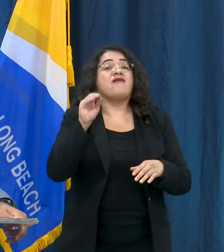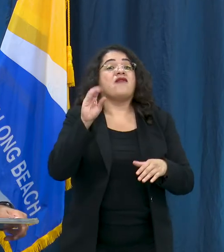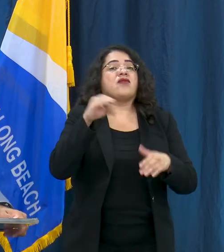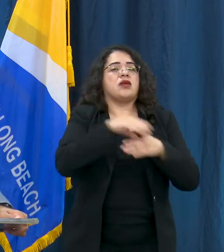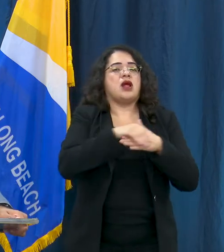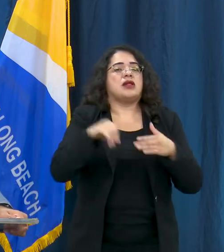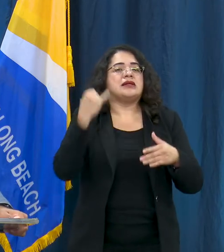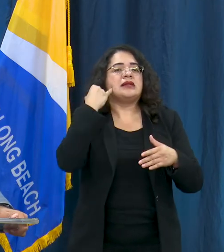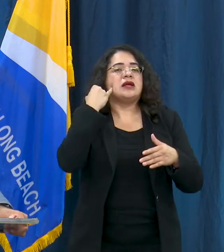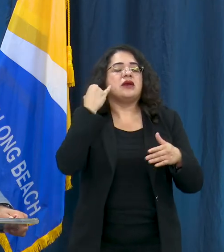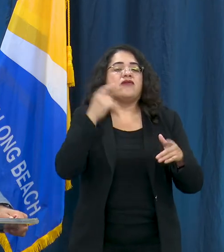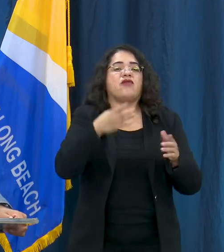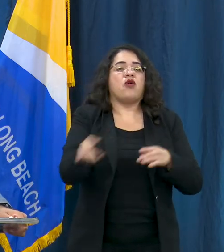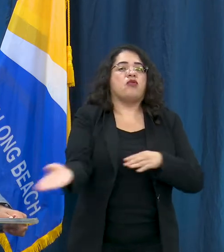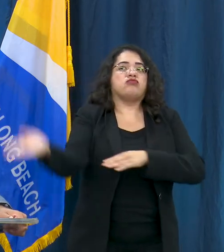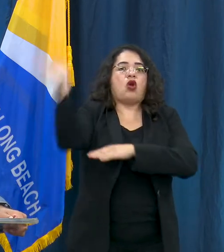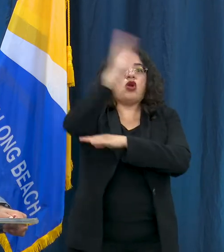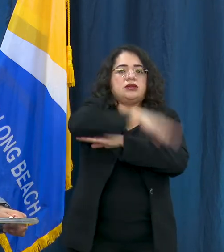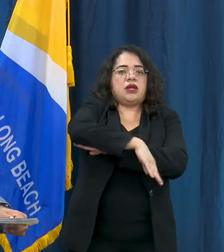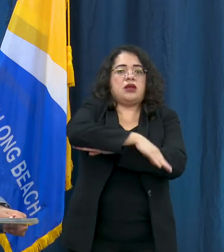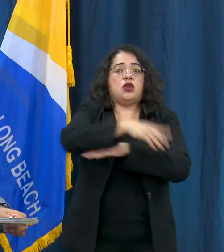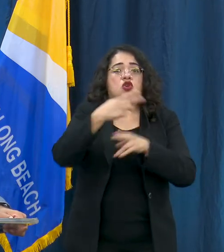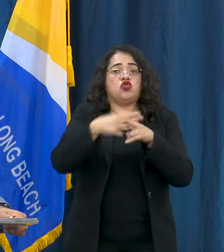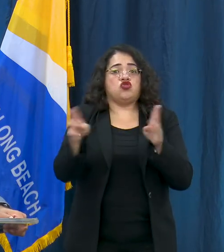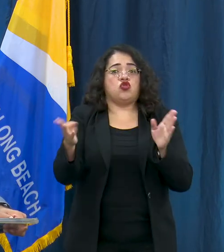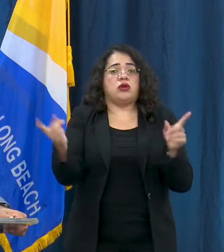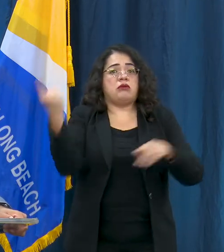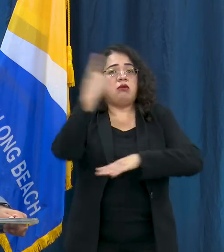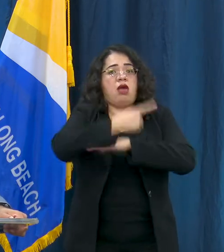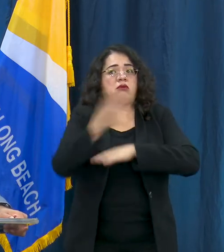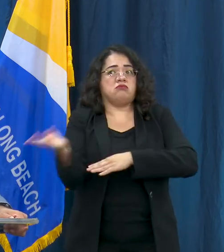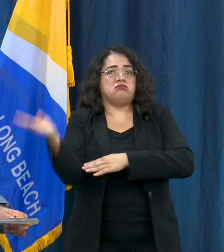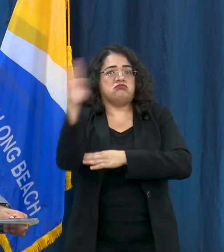a week. The city's putting out information on the details of these camp